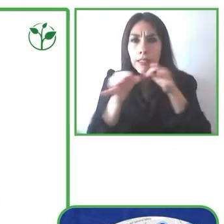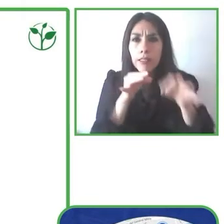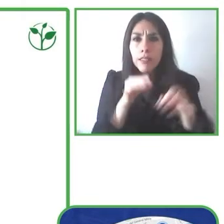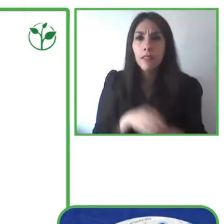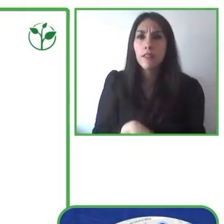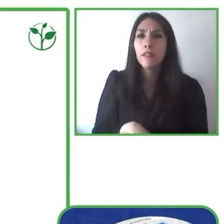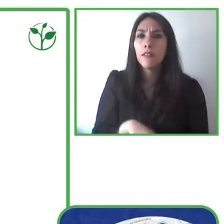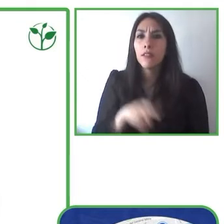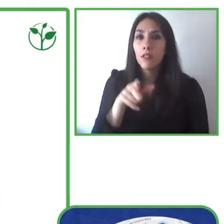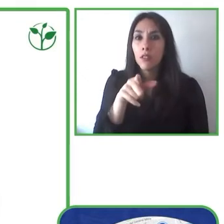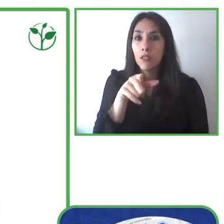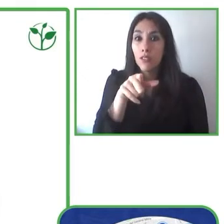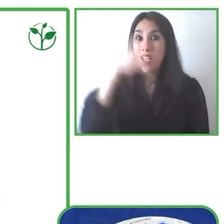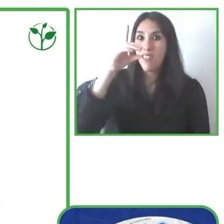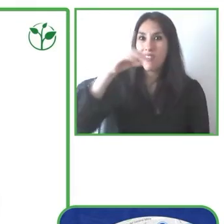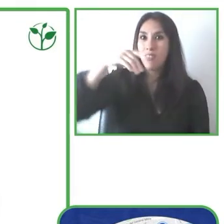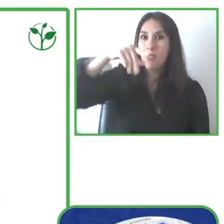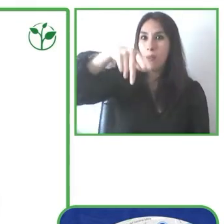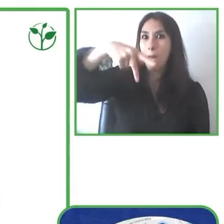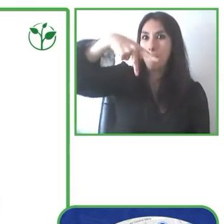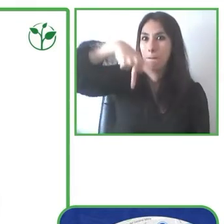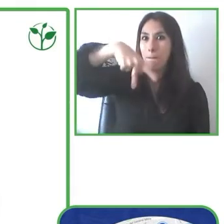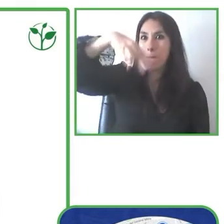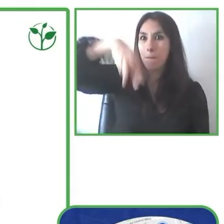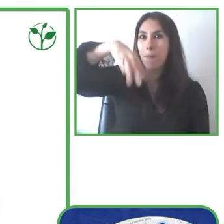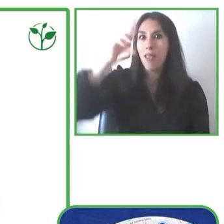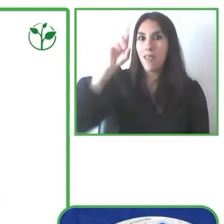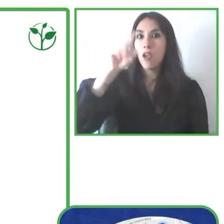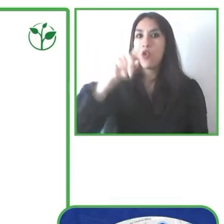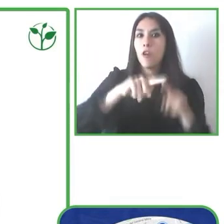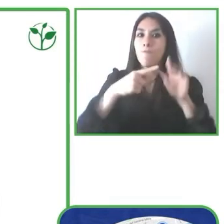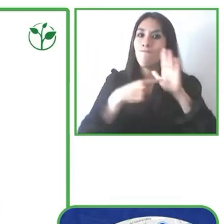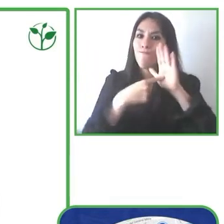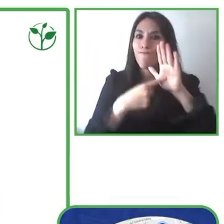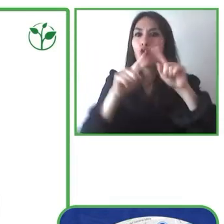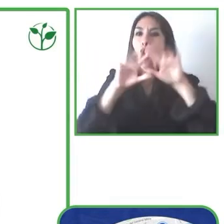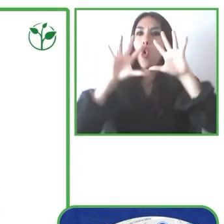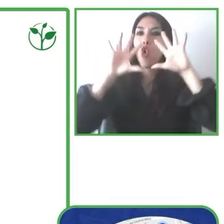We've divided into two areas: we've got Park4Dis People which is an app and a web